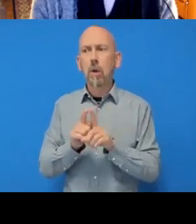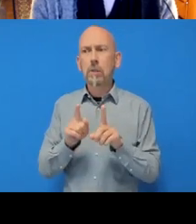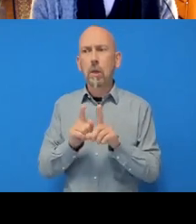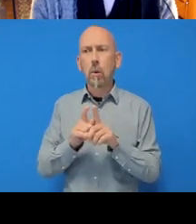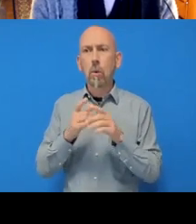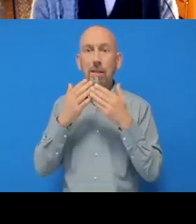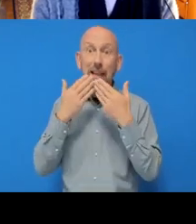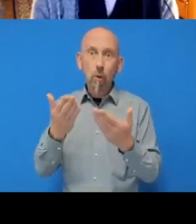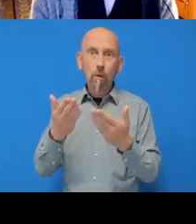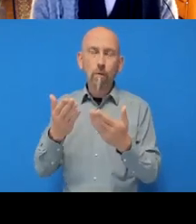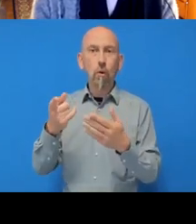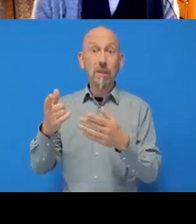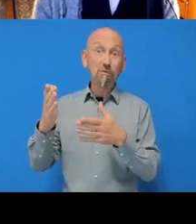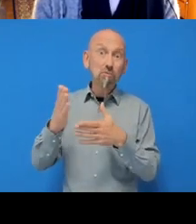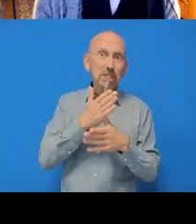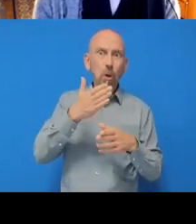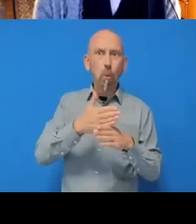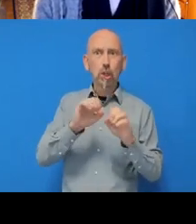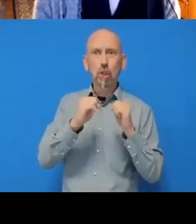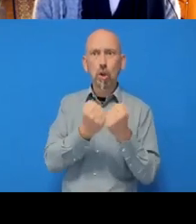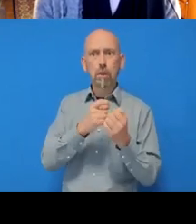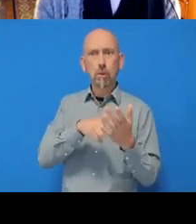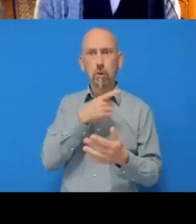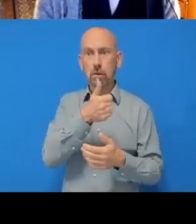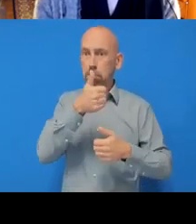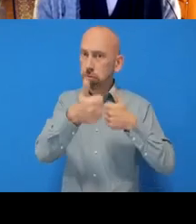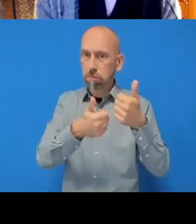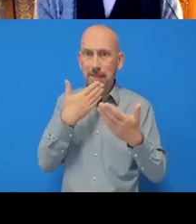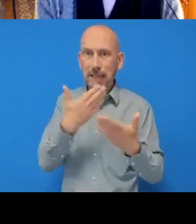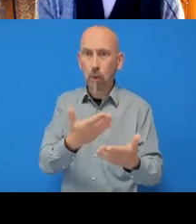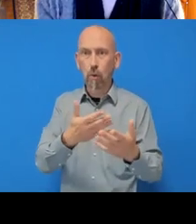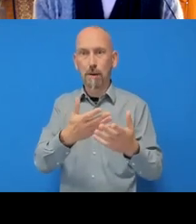original workshop and the changes I’ve made to the materials.